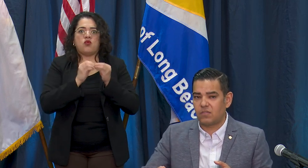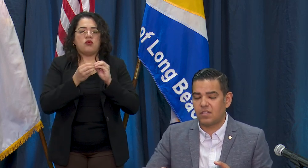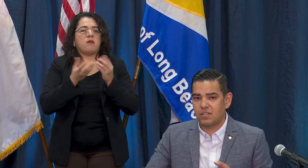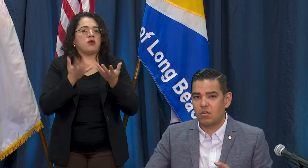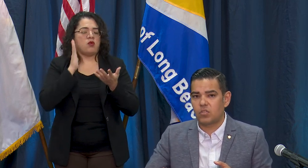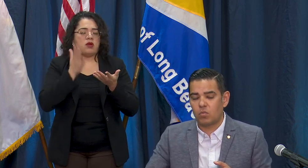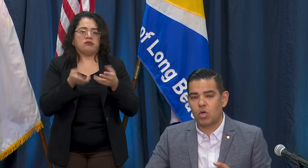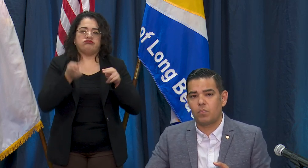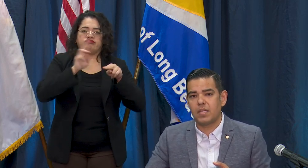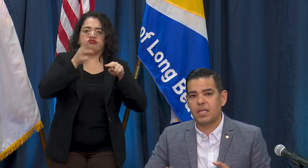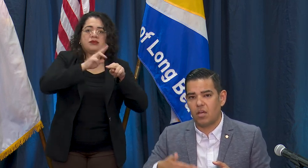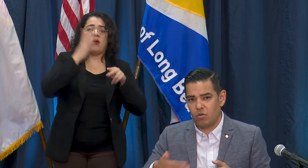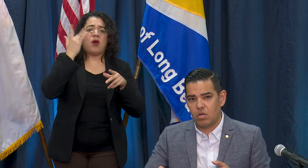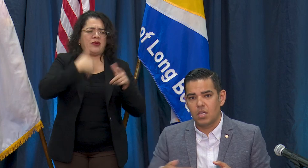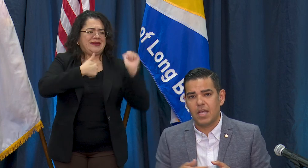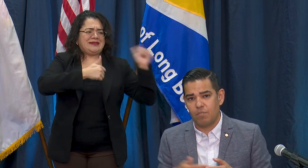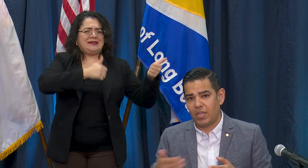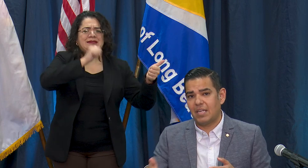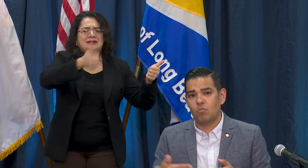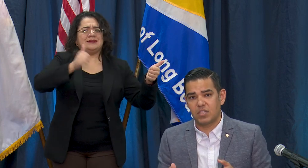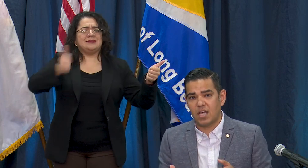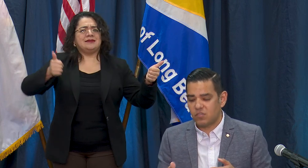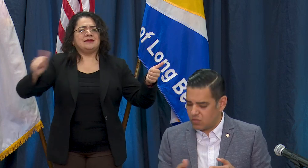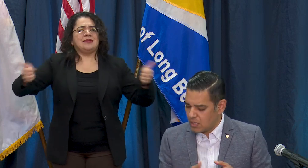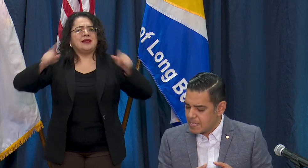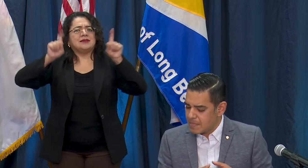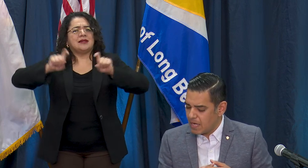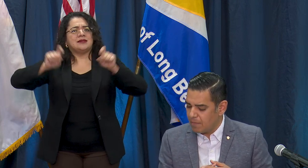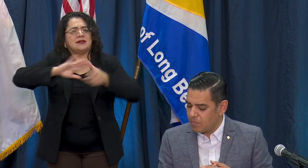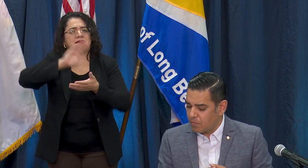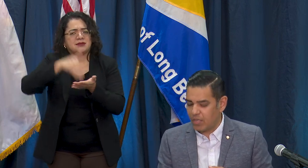testing centers that we're opening and others and bringing in more tests but I